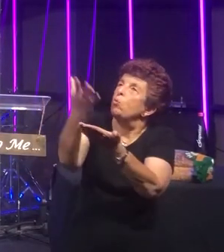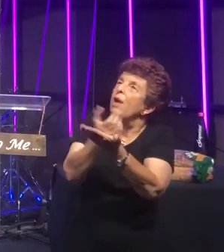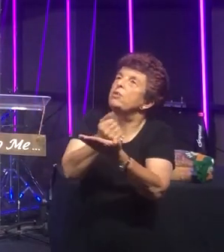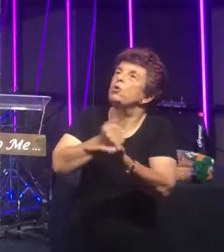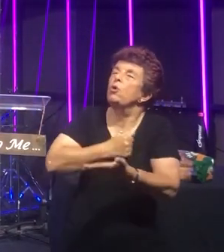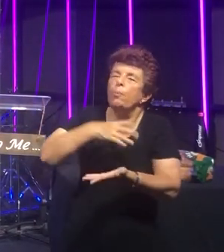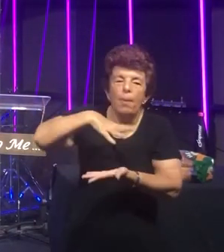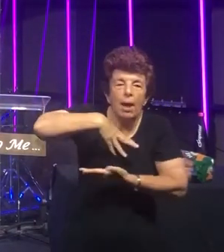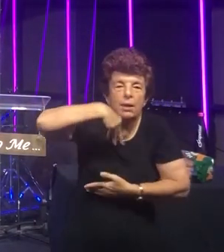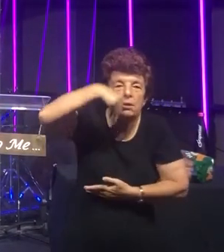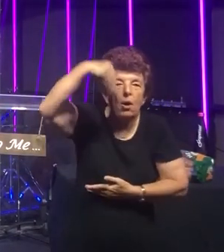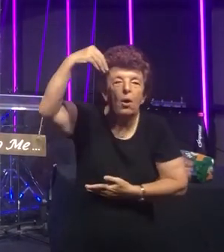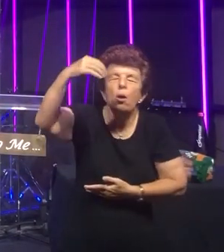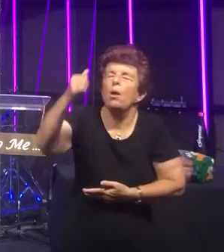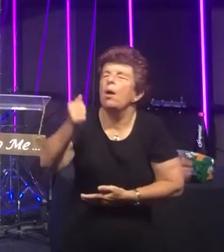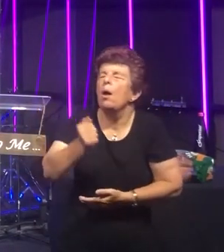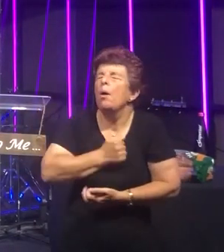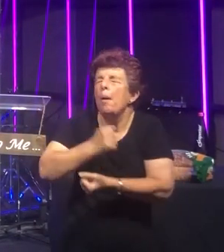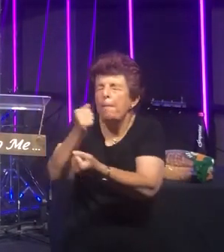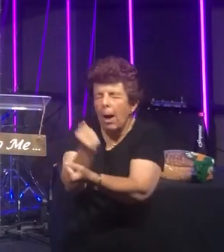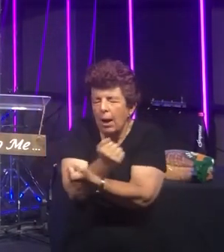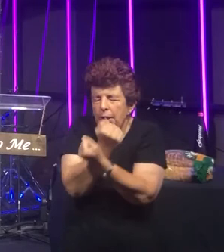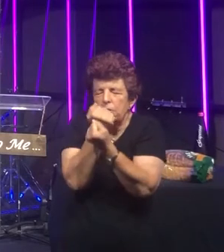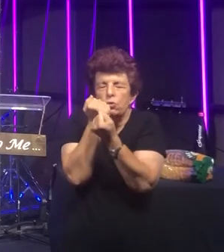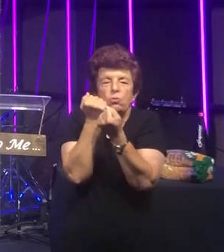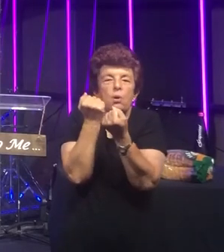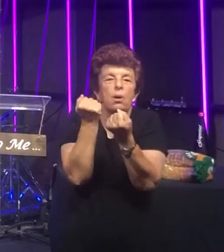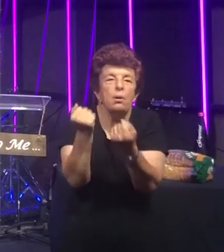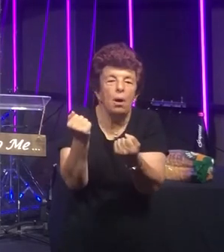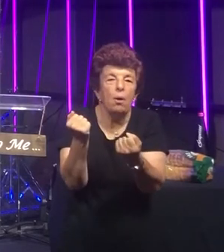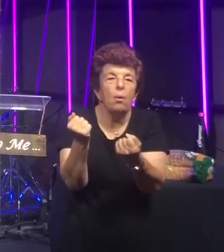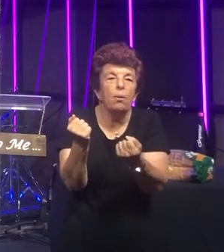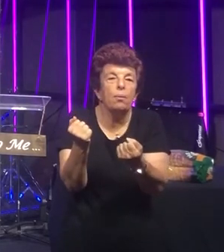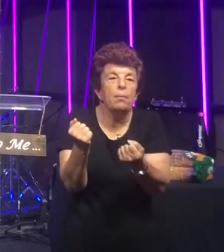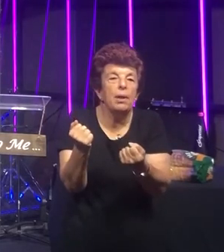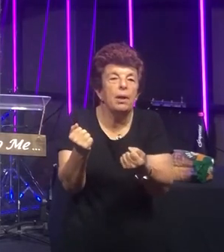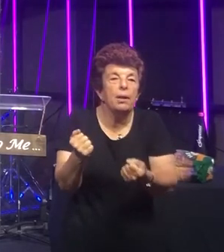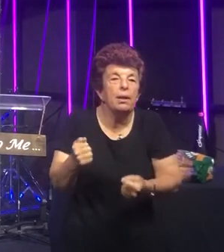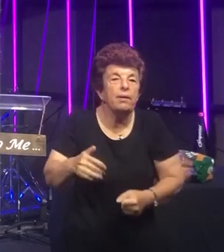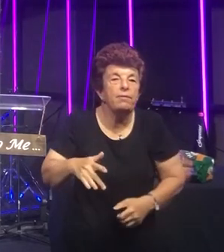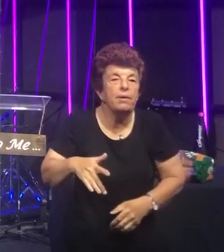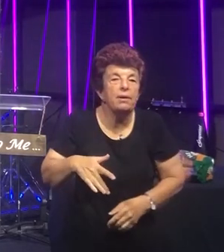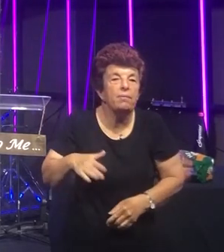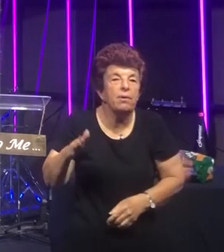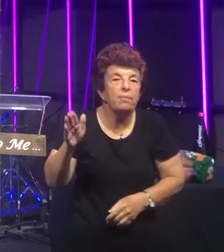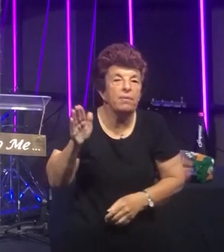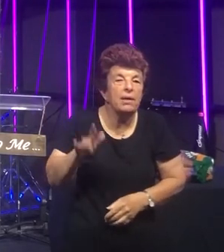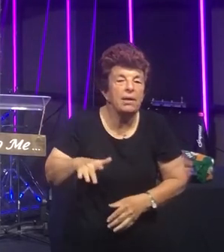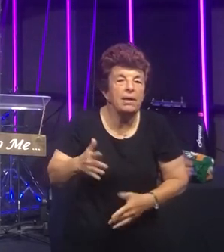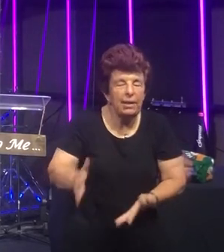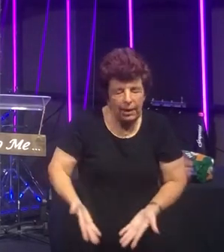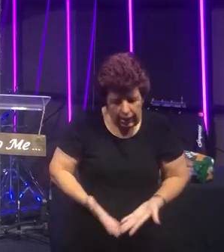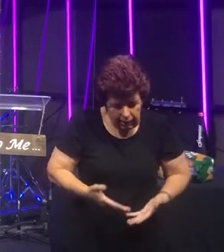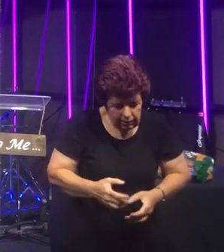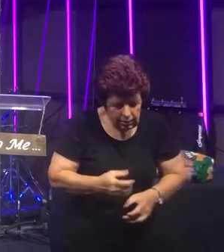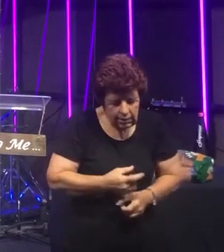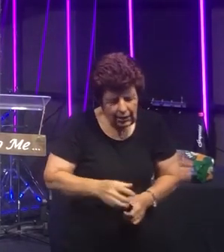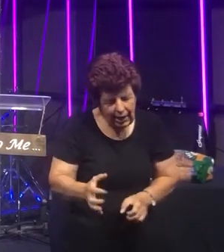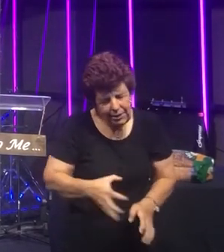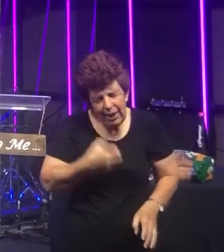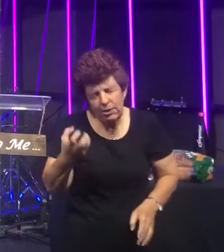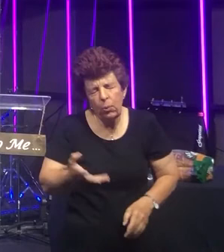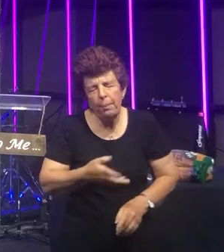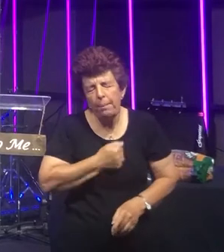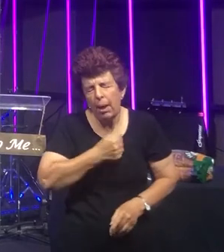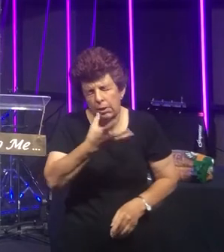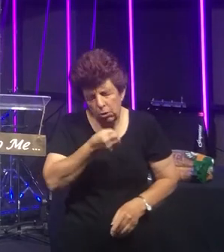Rescued my soul my stronghold Lifts me from shame